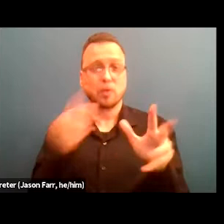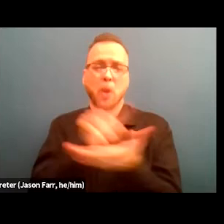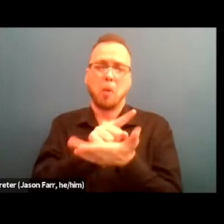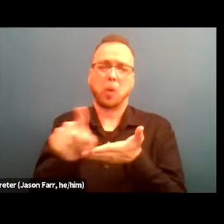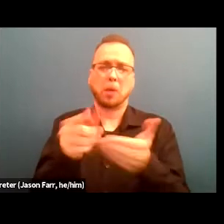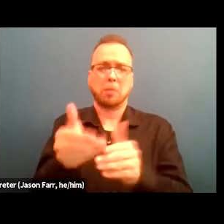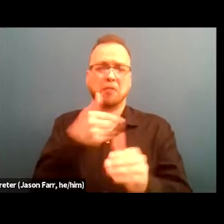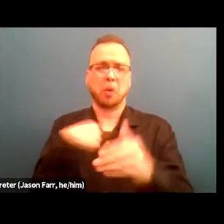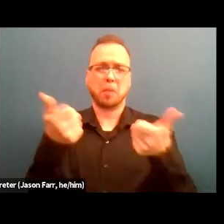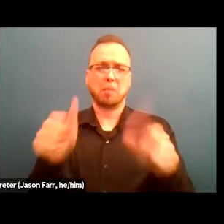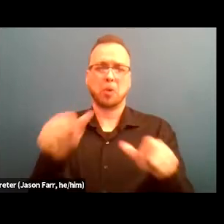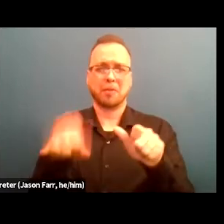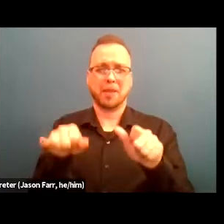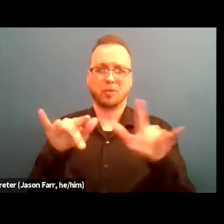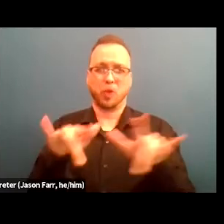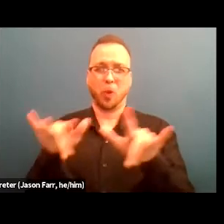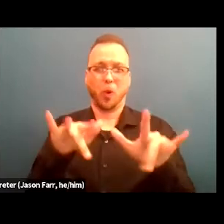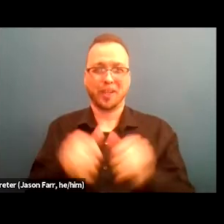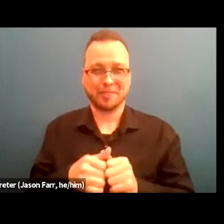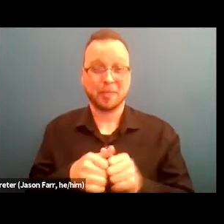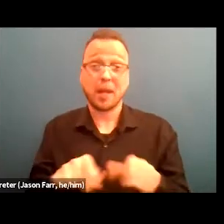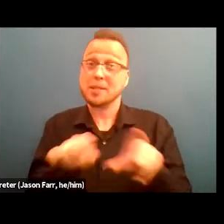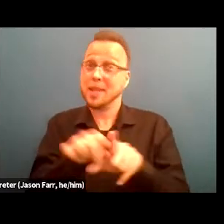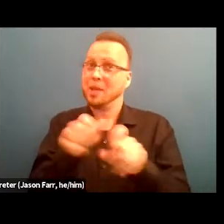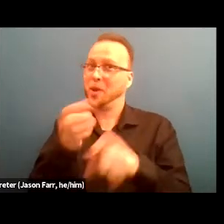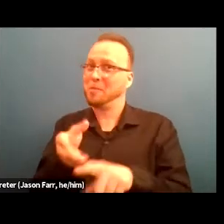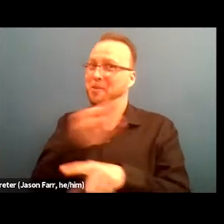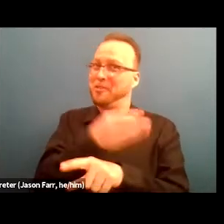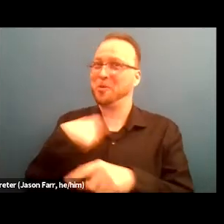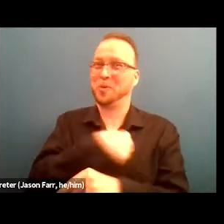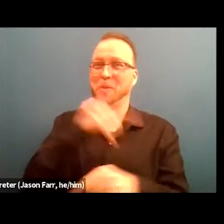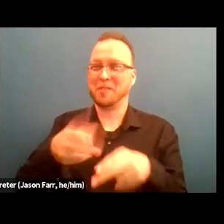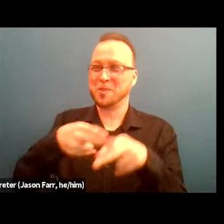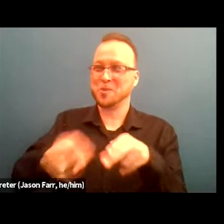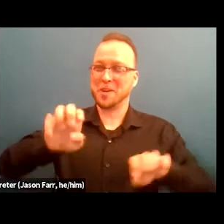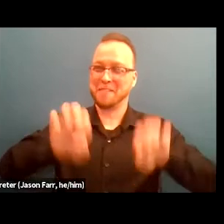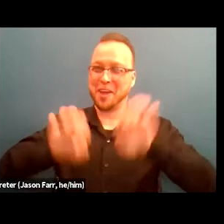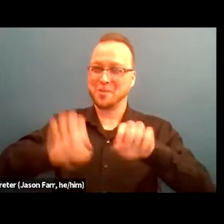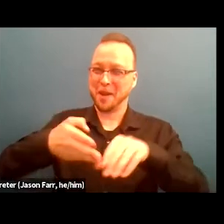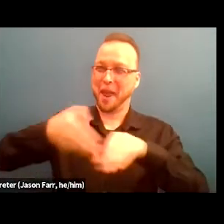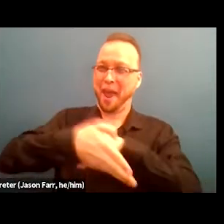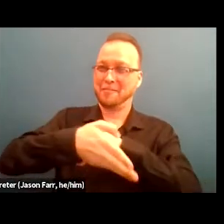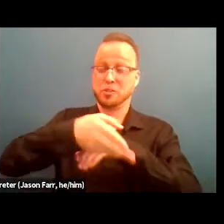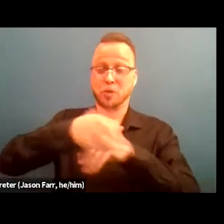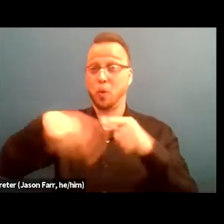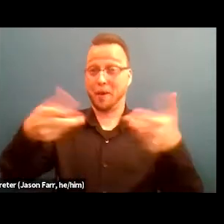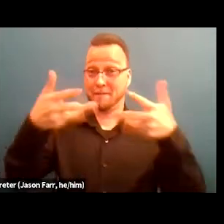we'll have a quick evaluation at the end that you can fill out, and that will redirect you to a certificate of participation